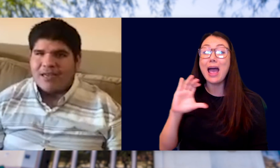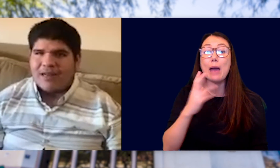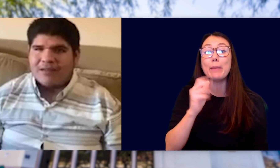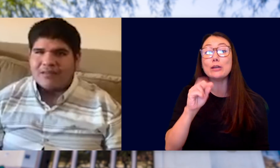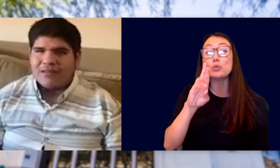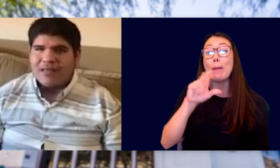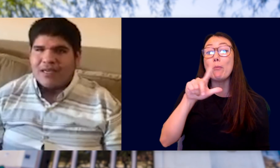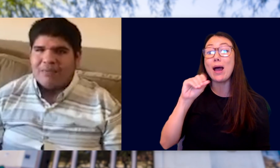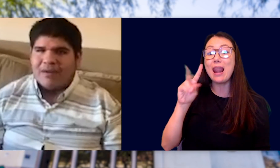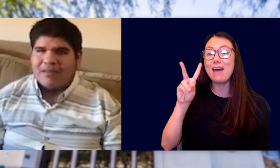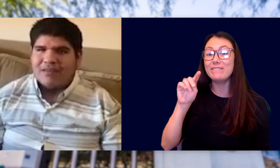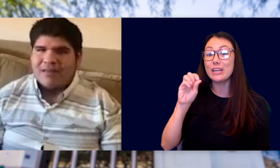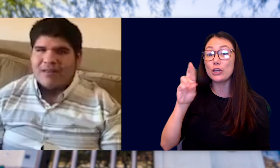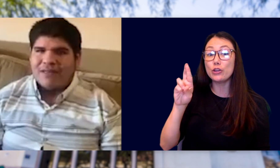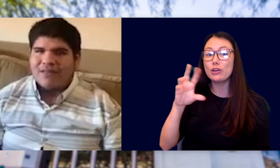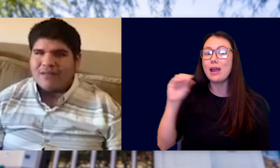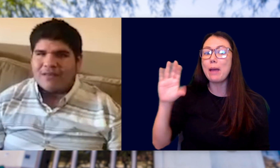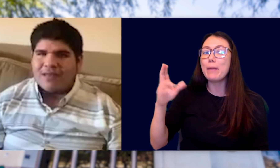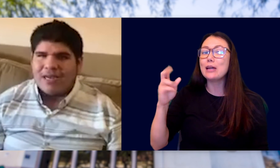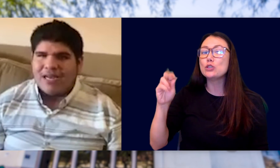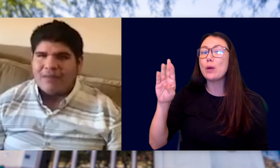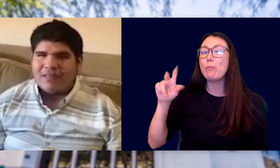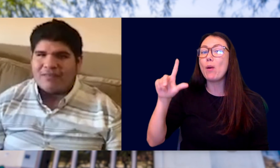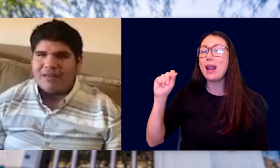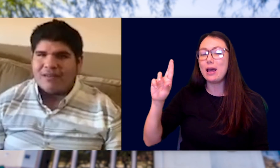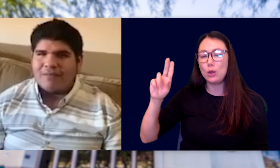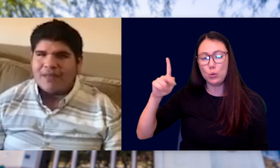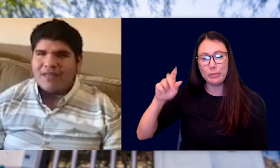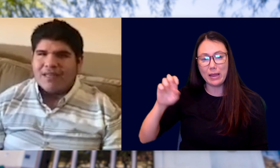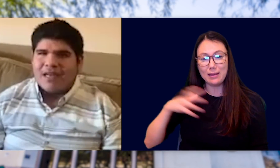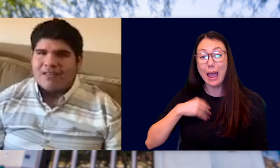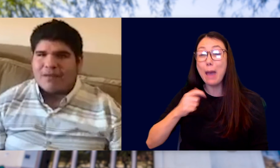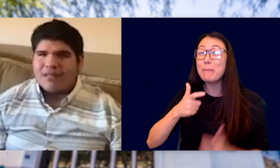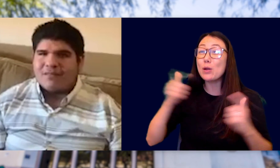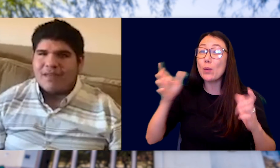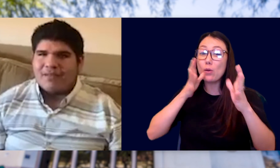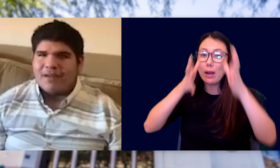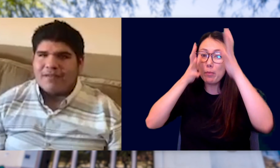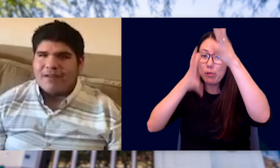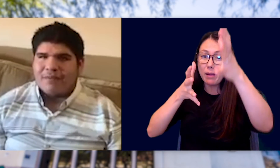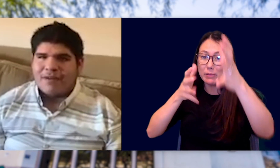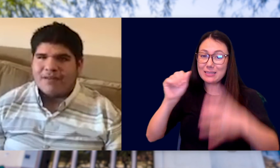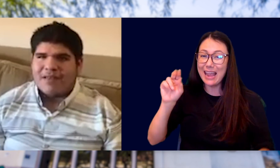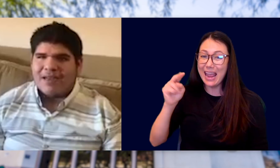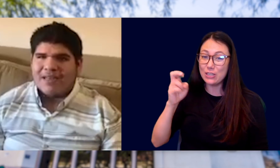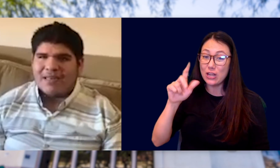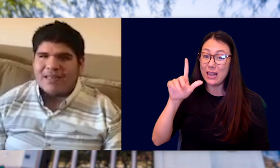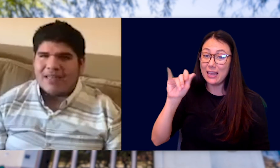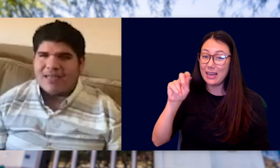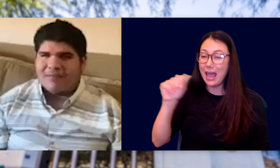AND CARLOS, AND MY CHABUELO VICTOR AND MY CHABUELA LUPE, AS WELL AS MY GREAT-GRANDPARENTS, ANGELINA AND PAPA